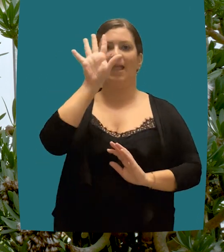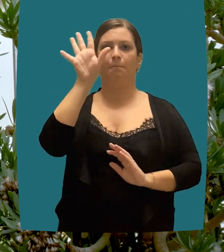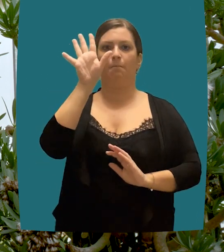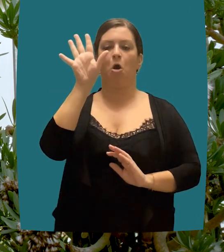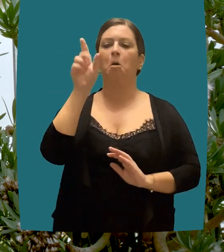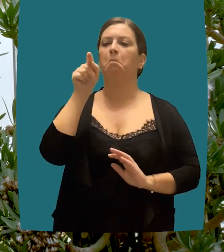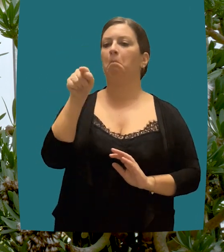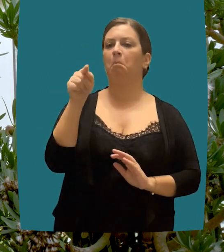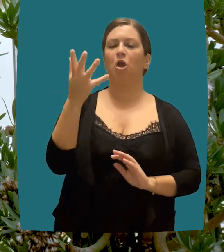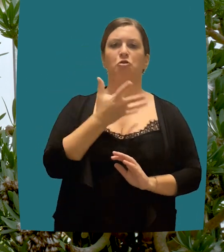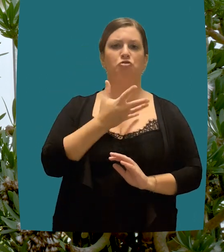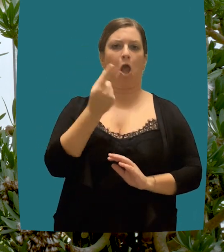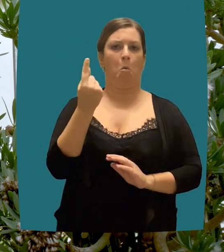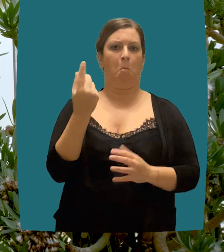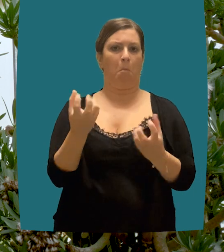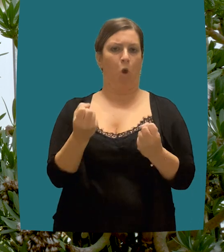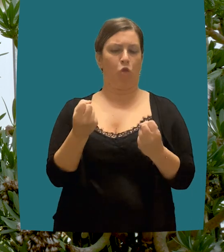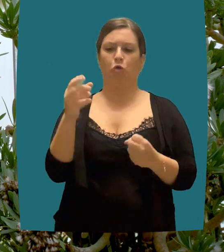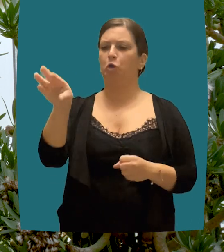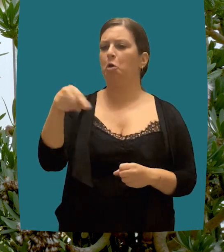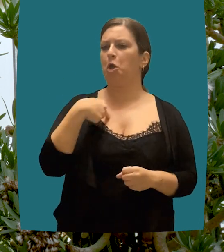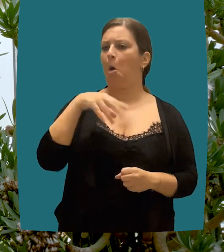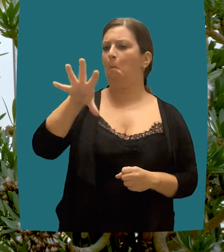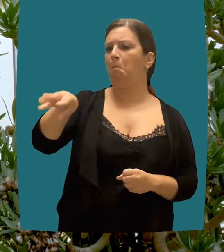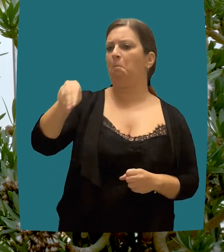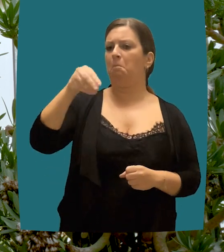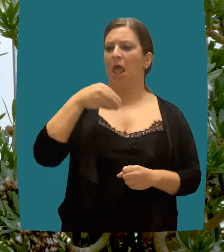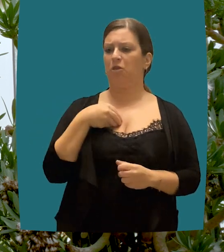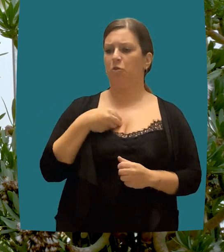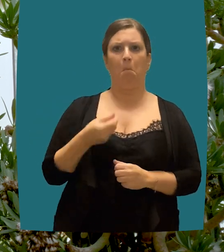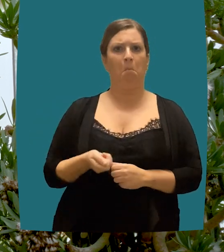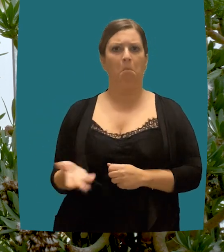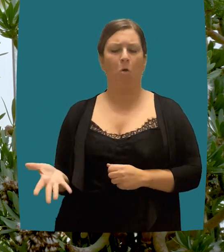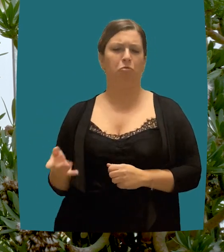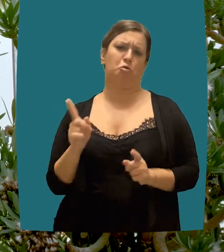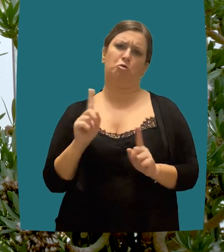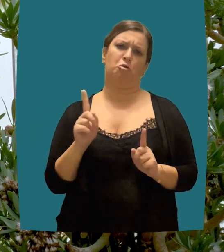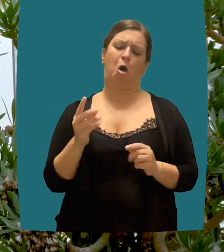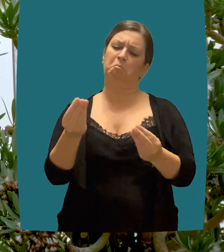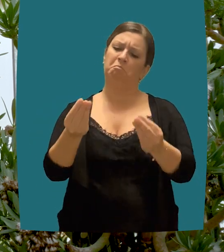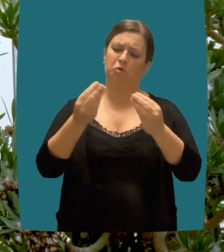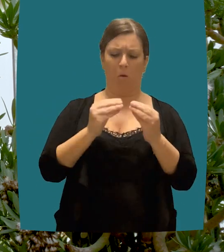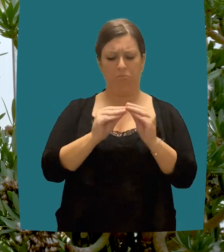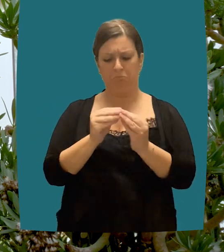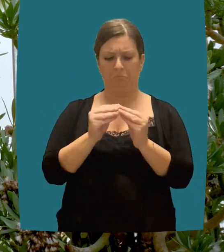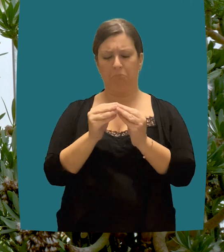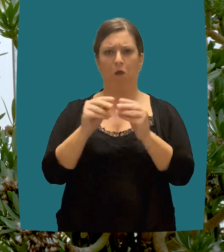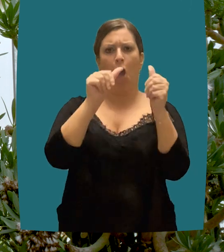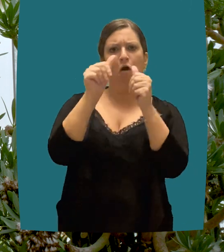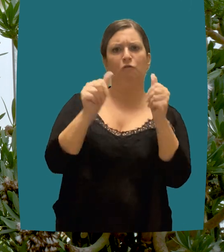environment more effectively and, through this protection, provides a valid instrument for the